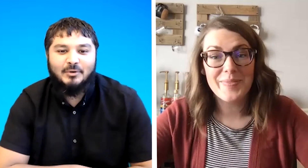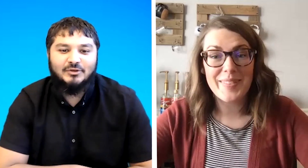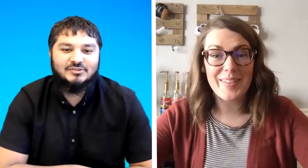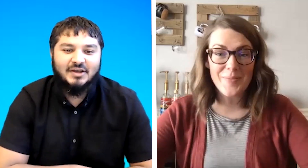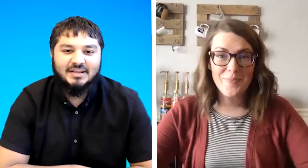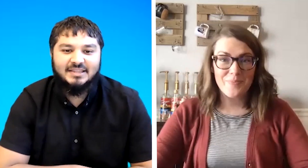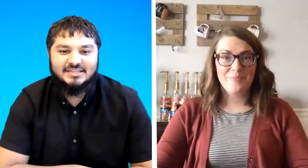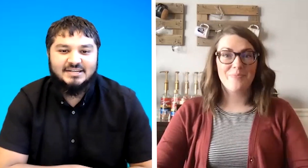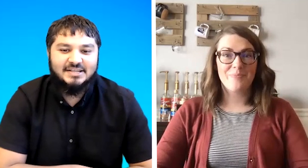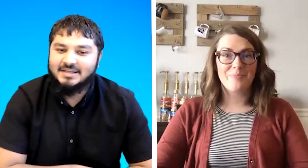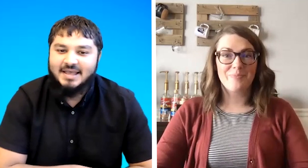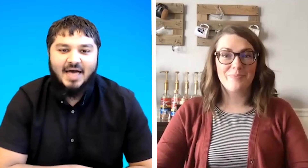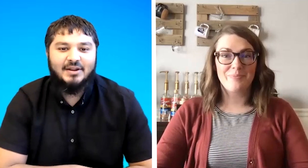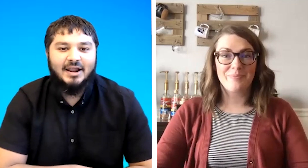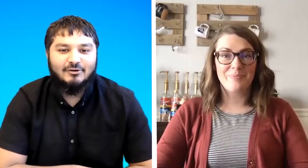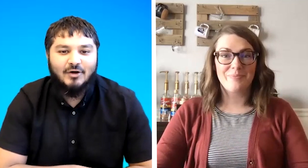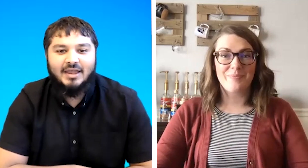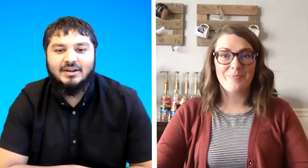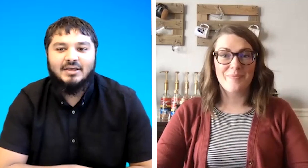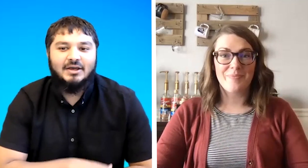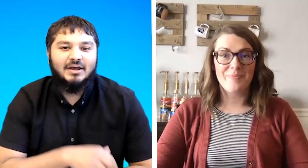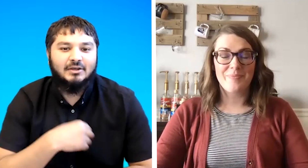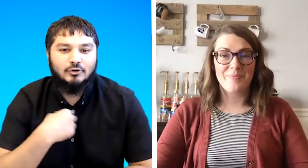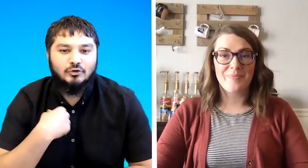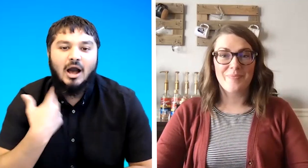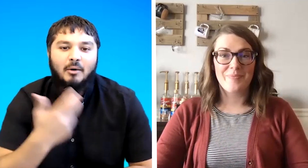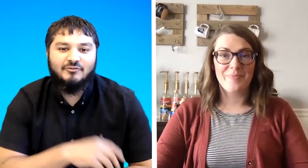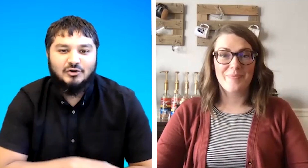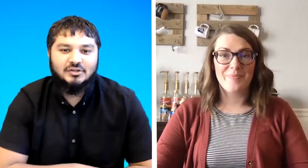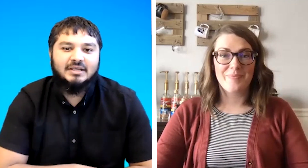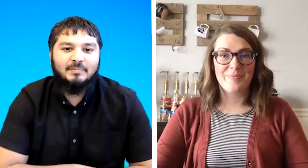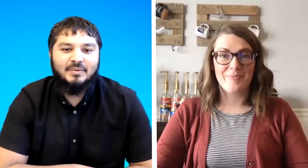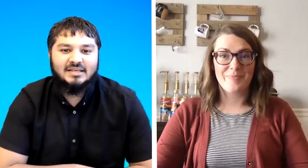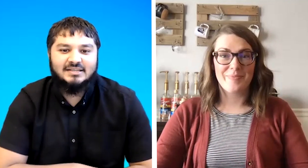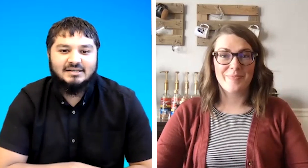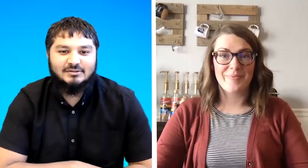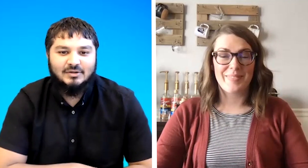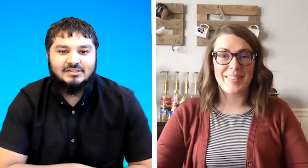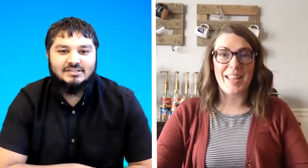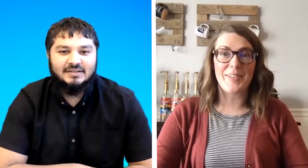you're finding in the sentence and then i'll try and do our version in bsl so let's send it